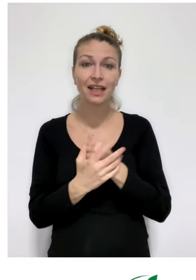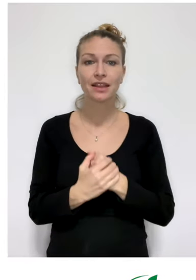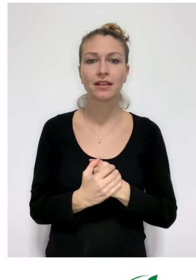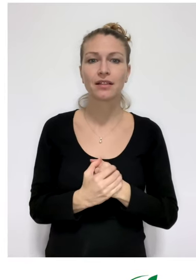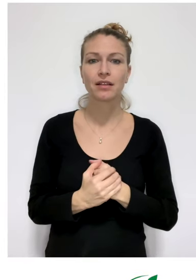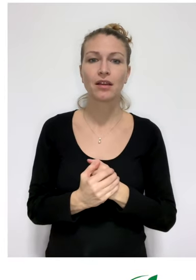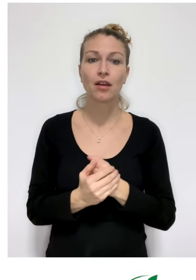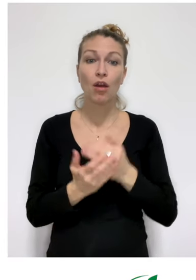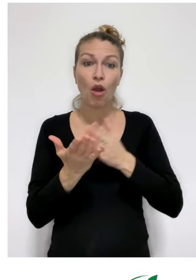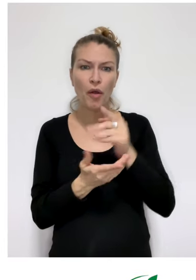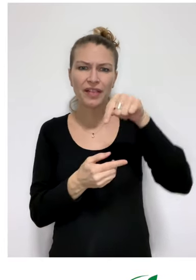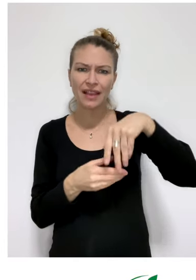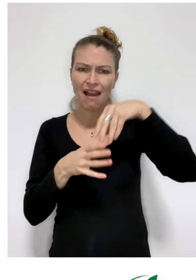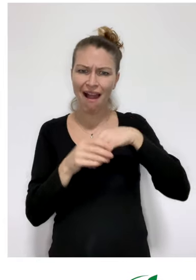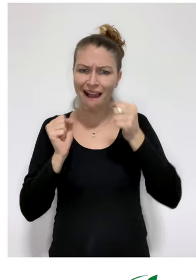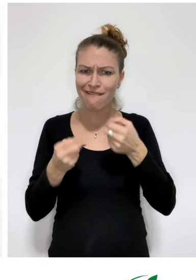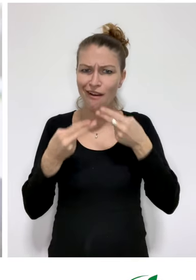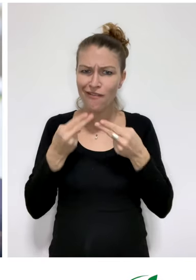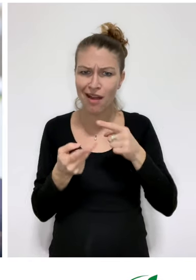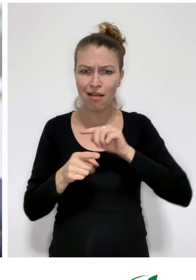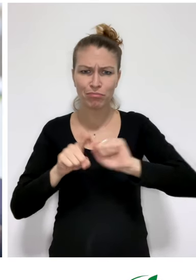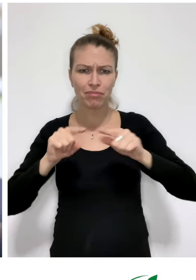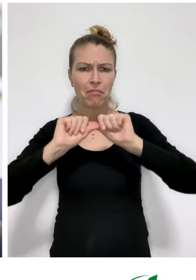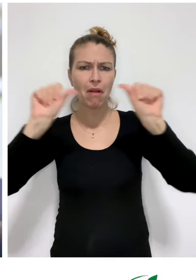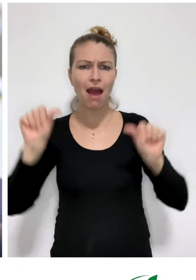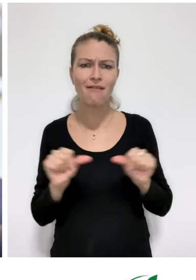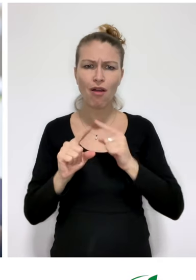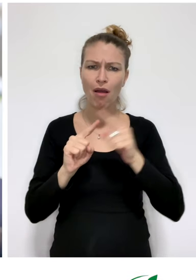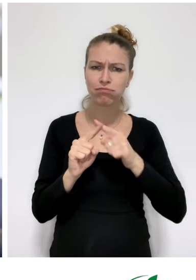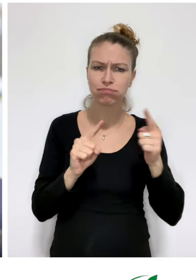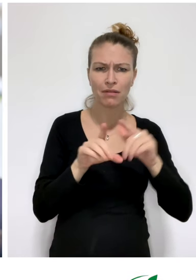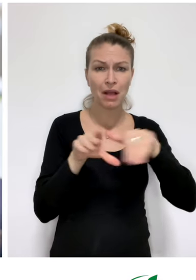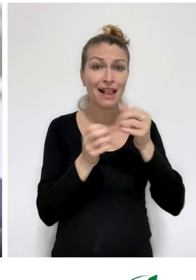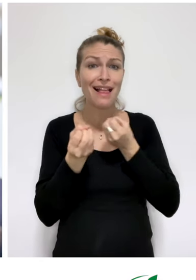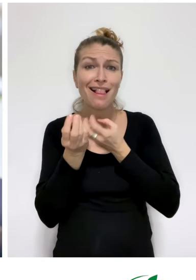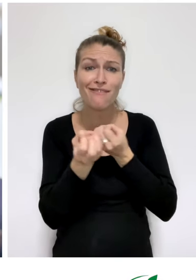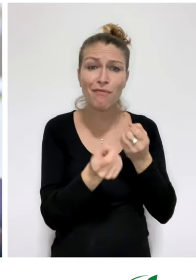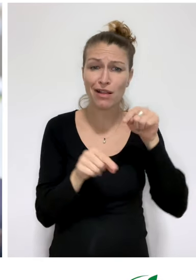Orientation The accessible conference platform provides practical information